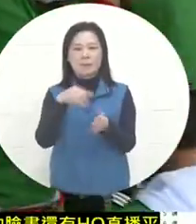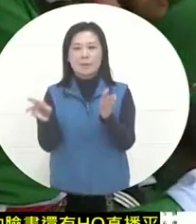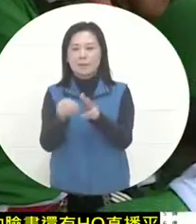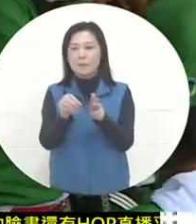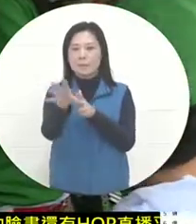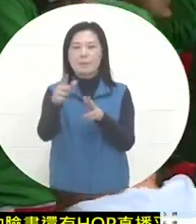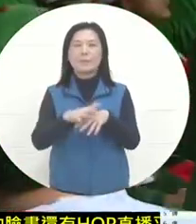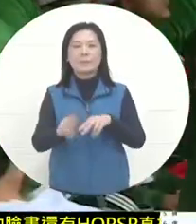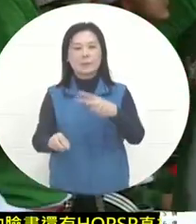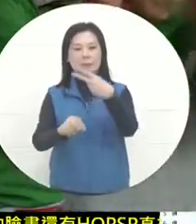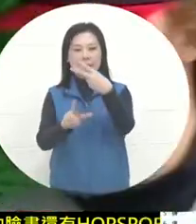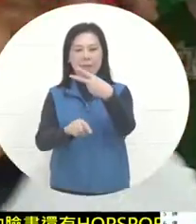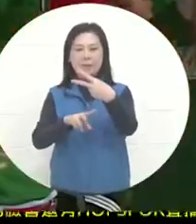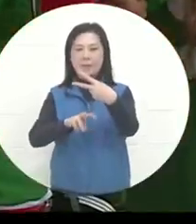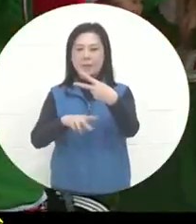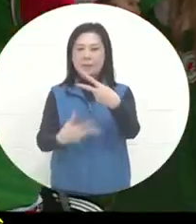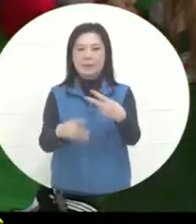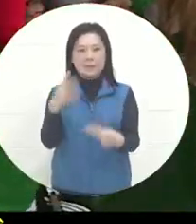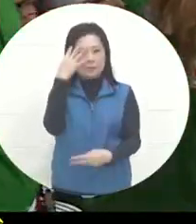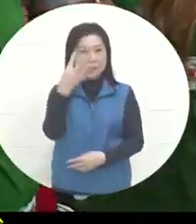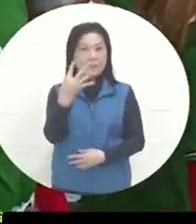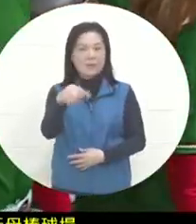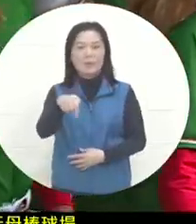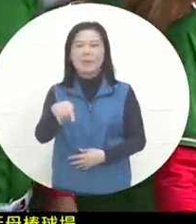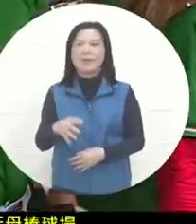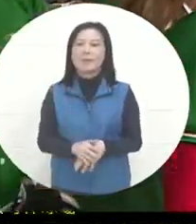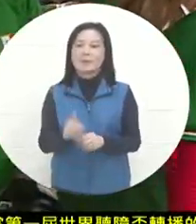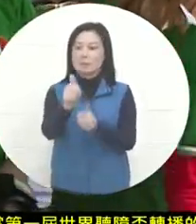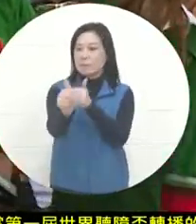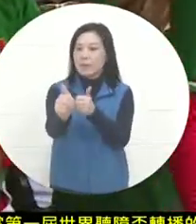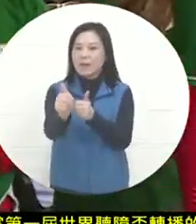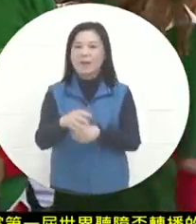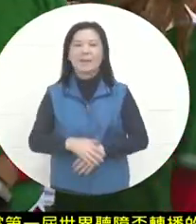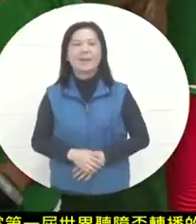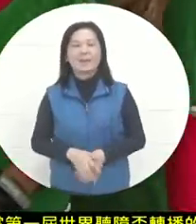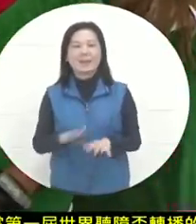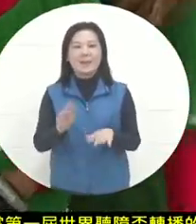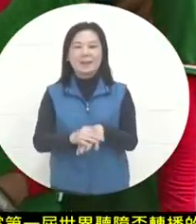the tournament is today, February 27th. Today there are three games